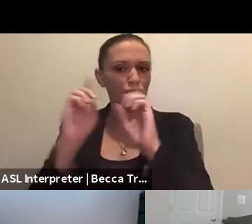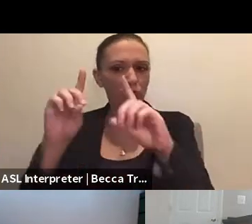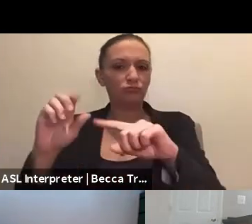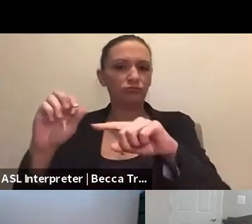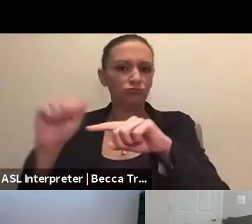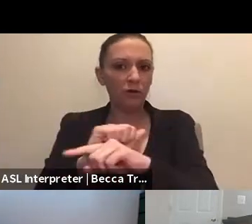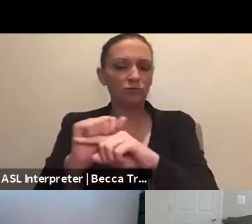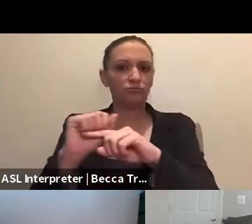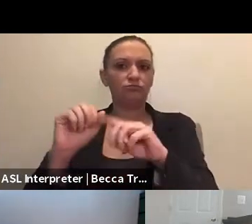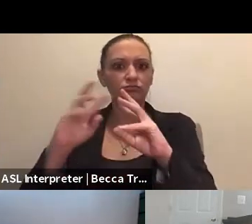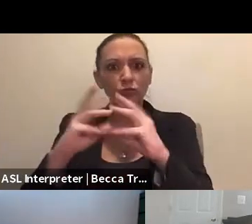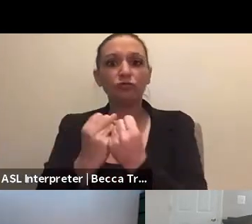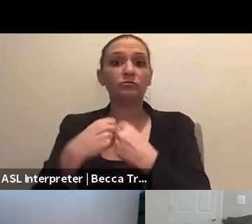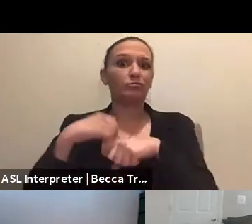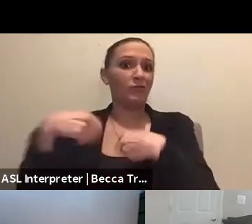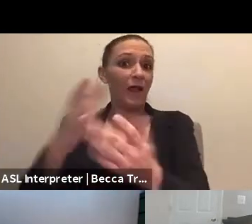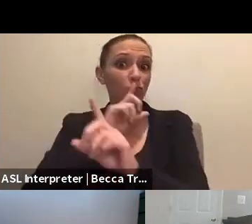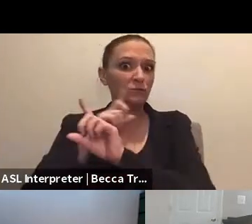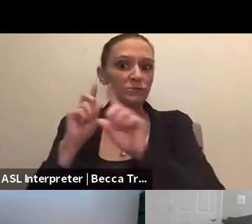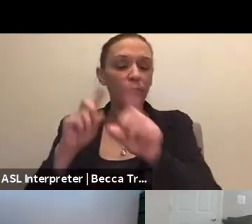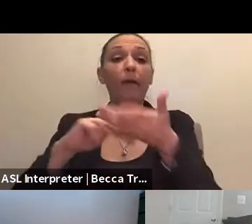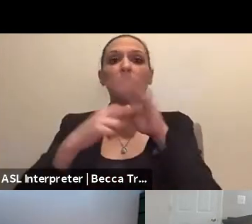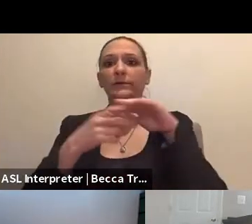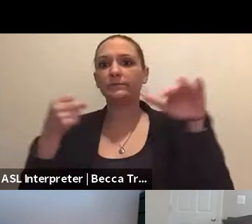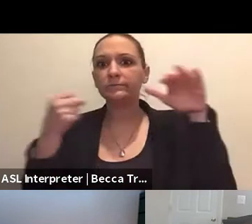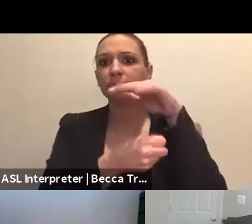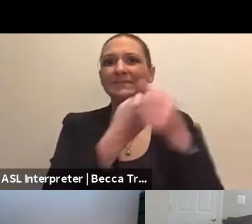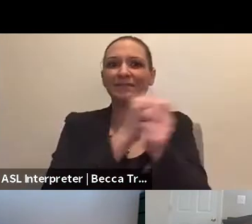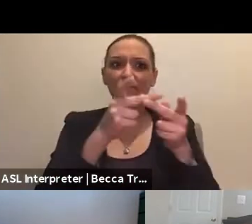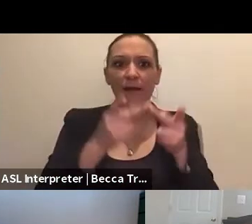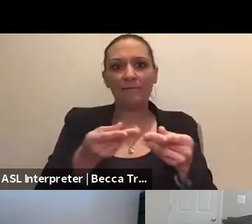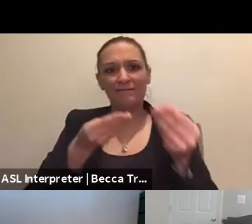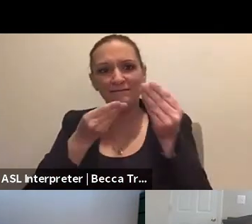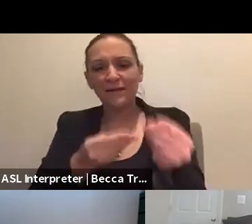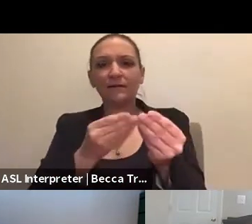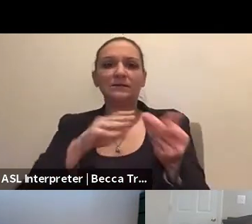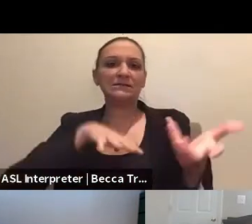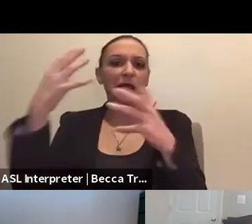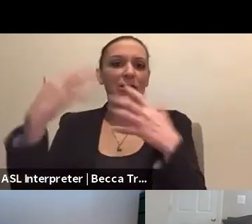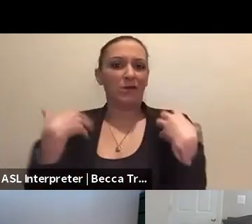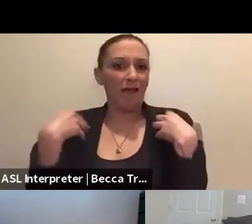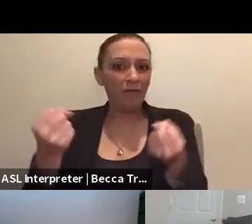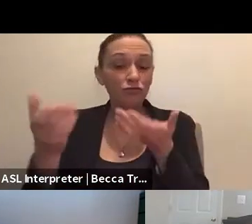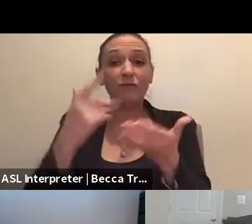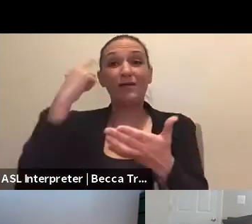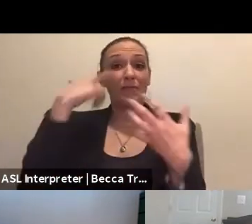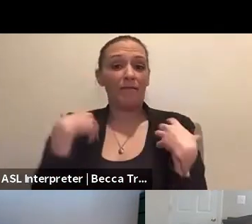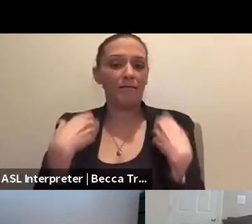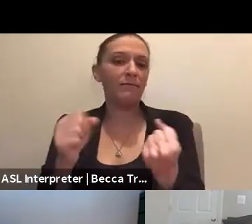We provide response which is sheltering, feeding, Disaster Health Services, mental health and Disability Integration